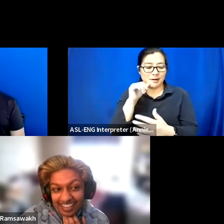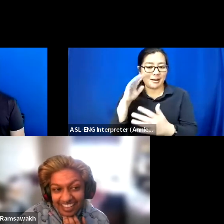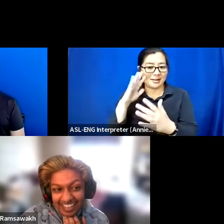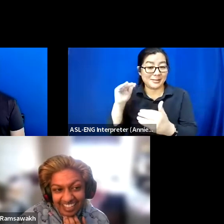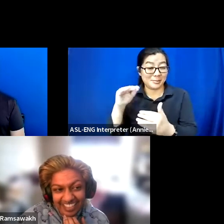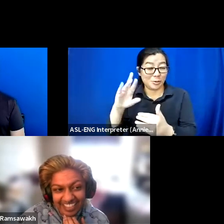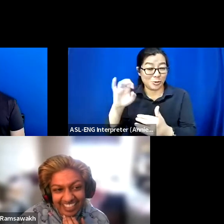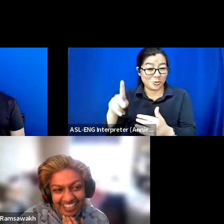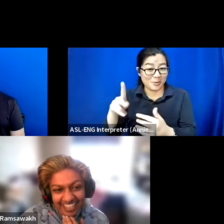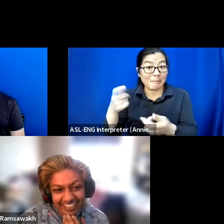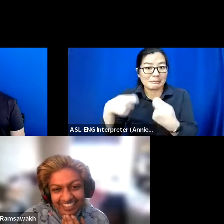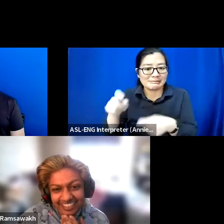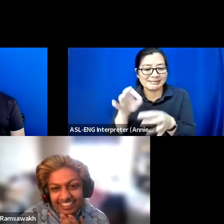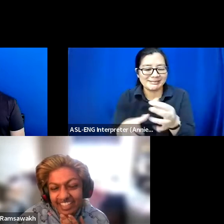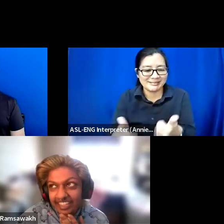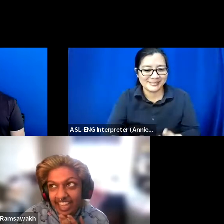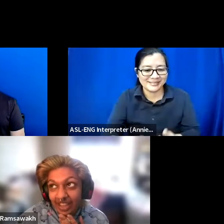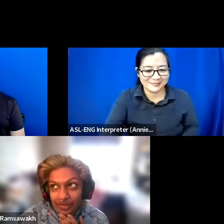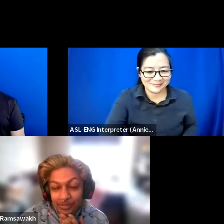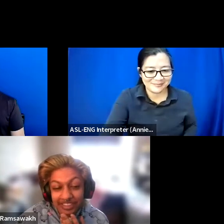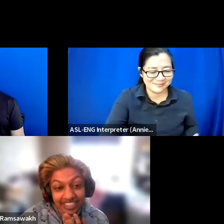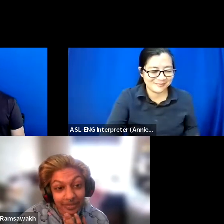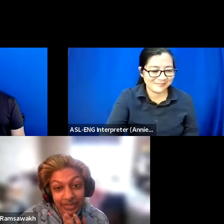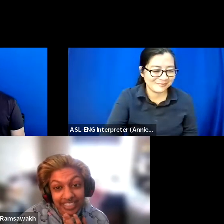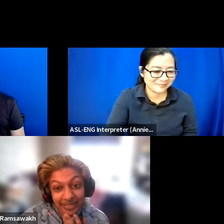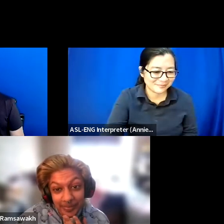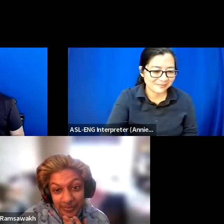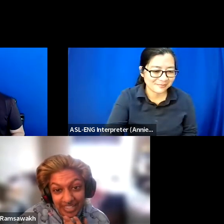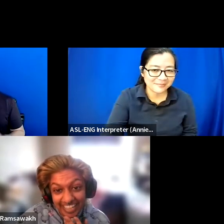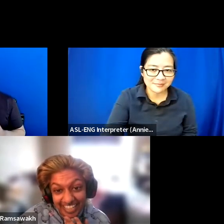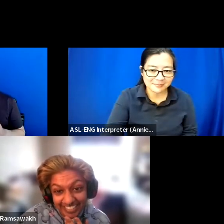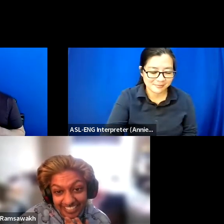But that kind of helps with the inspiration porn angle.